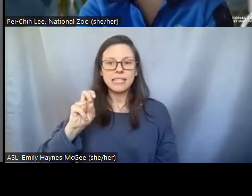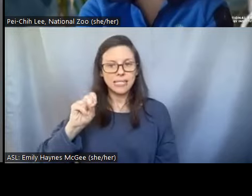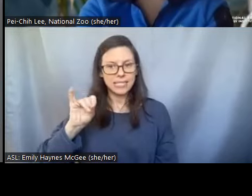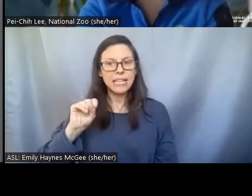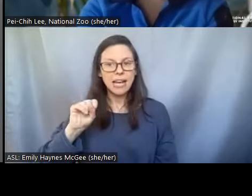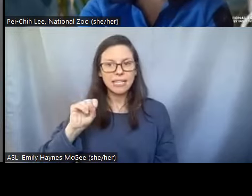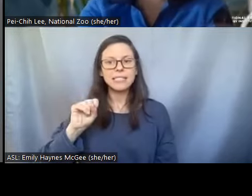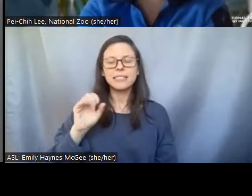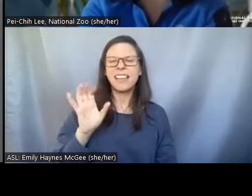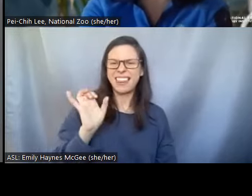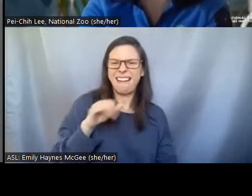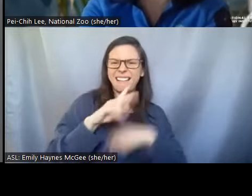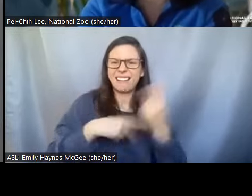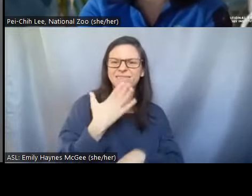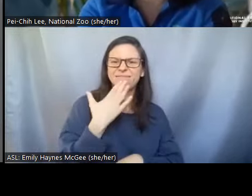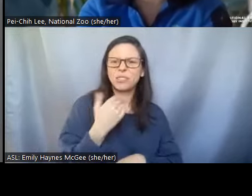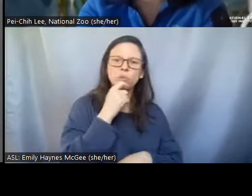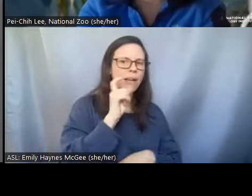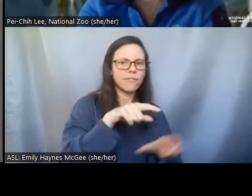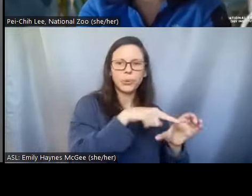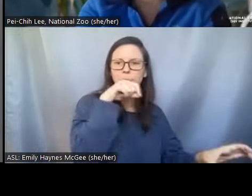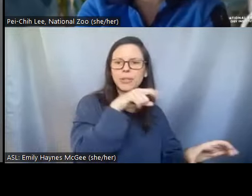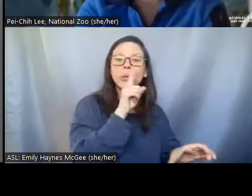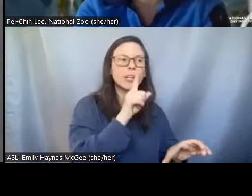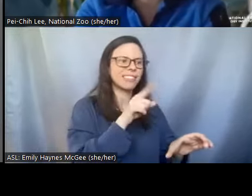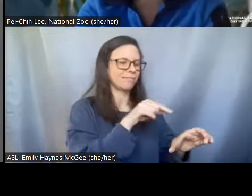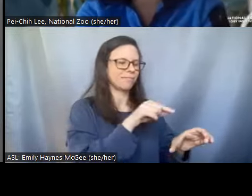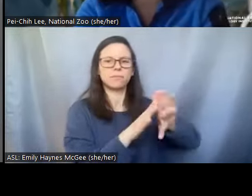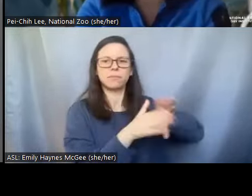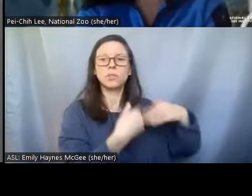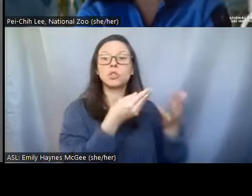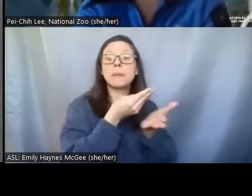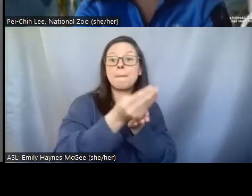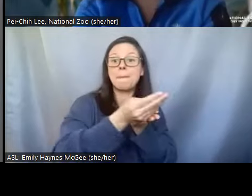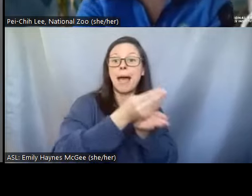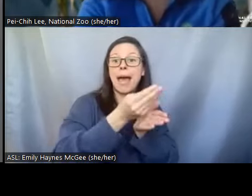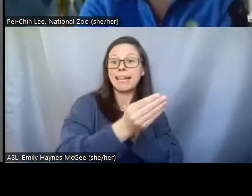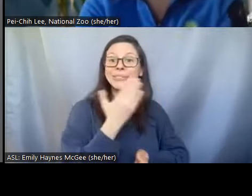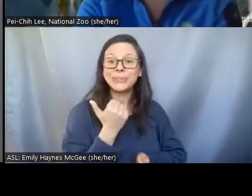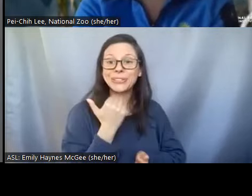need to try to extract them from any of these species. We can just buy them from the shop. >>Shellie: That's